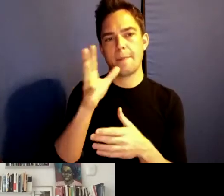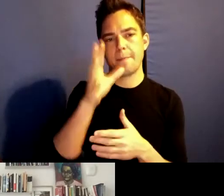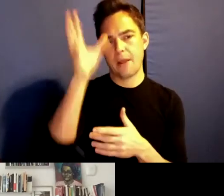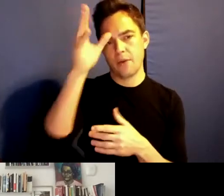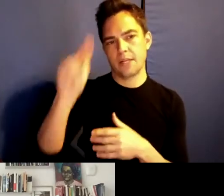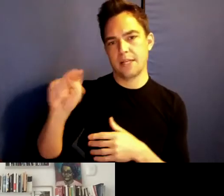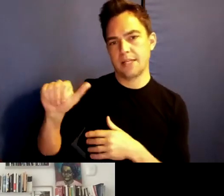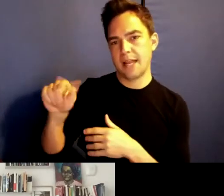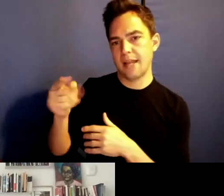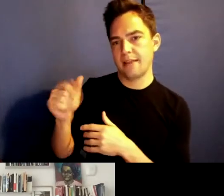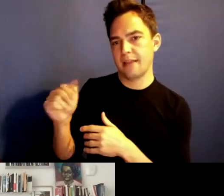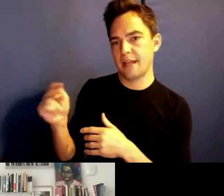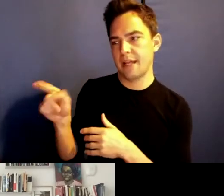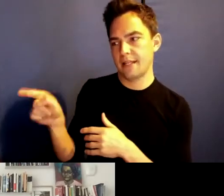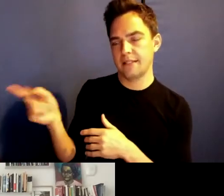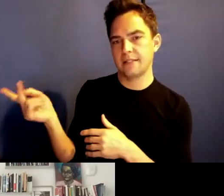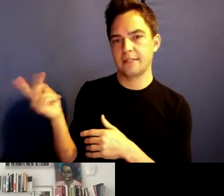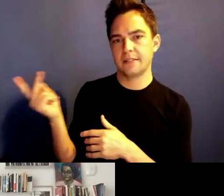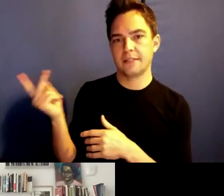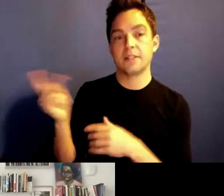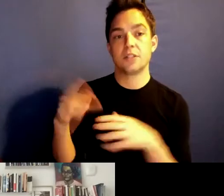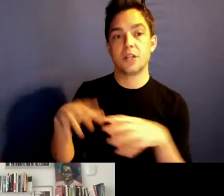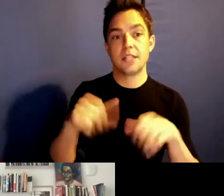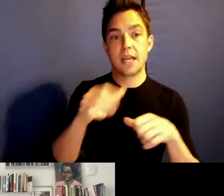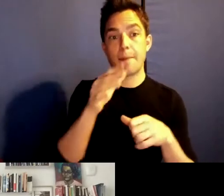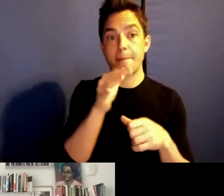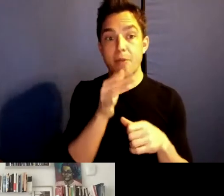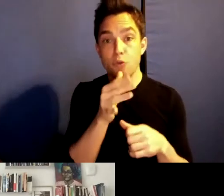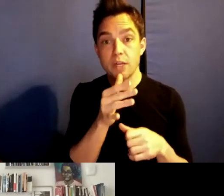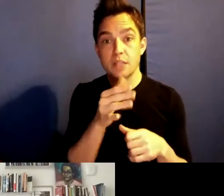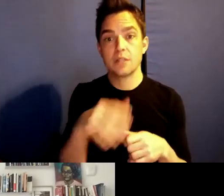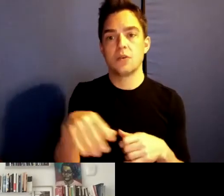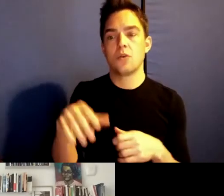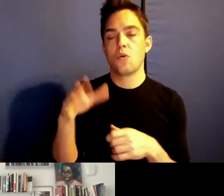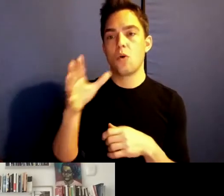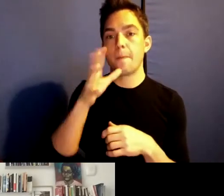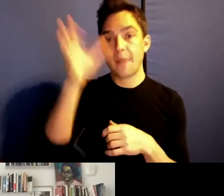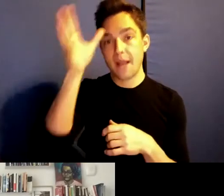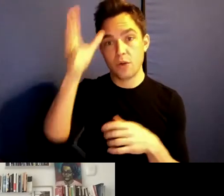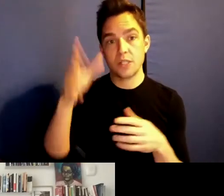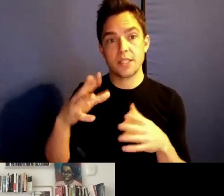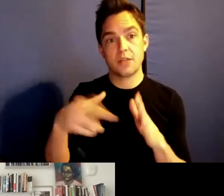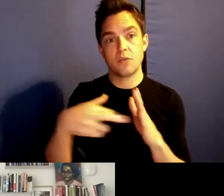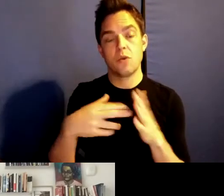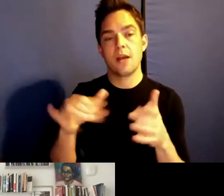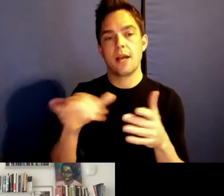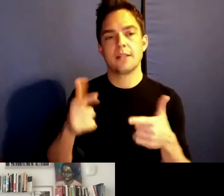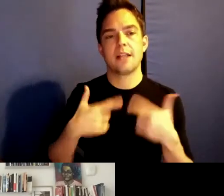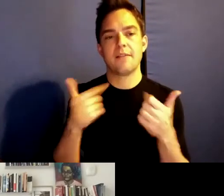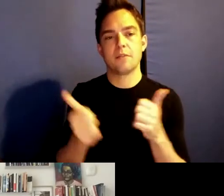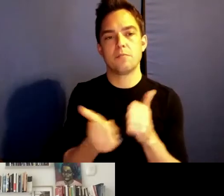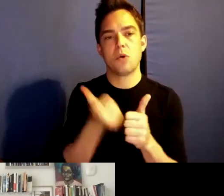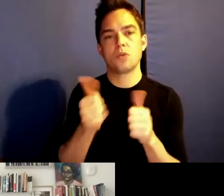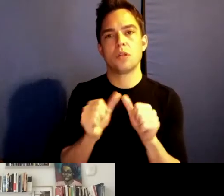To take a mothering, to take a parenting's life's most prolonged and sustained active